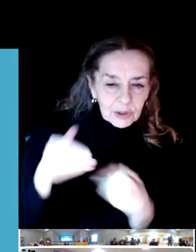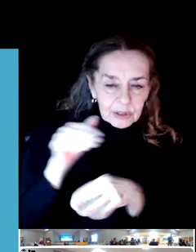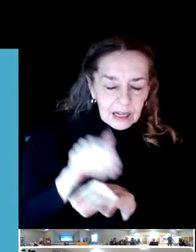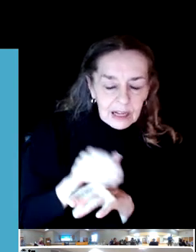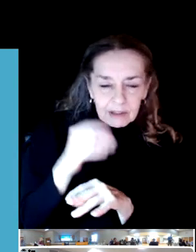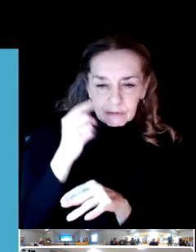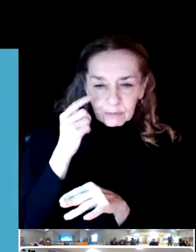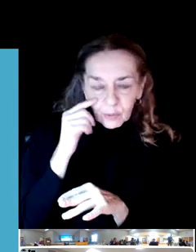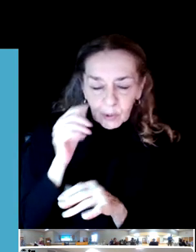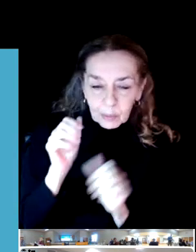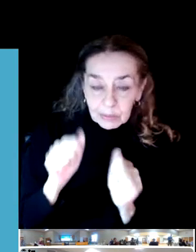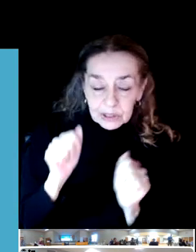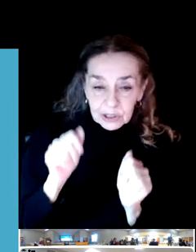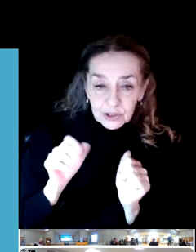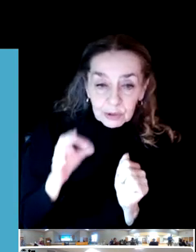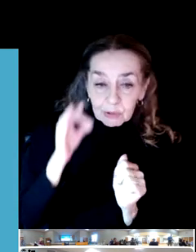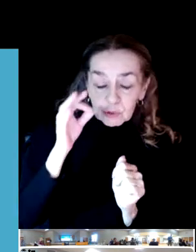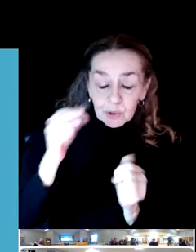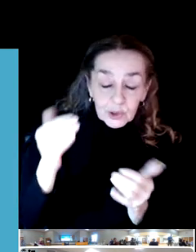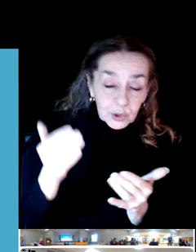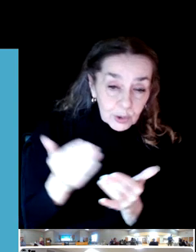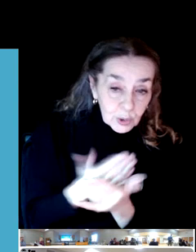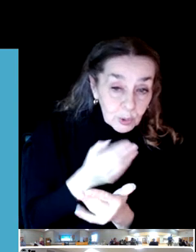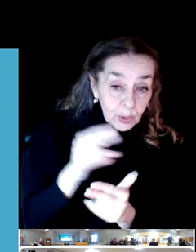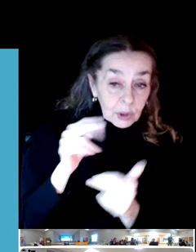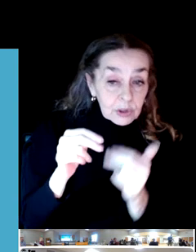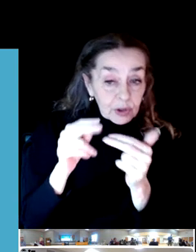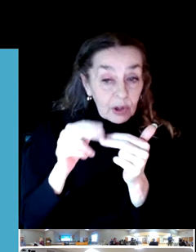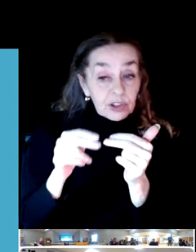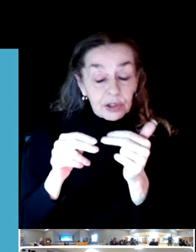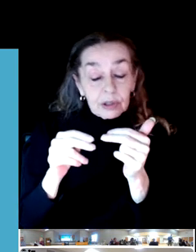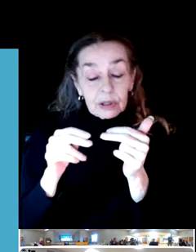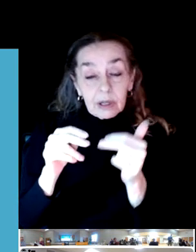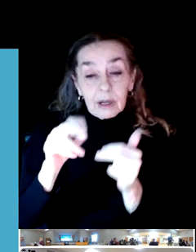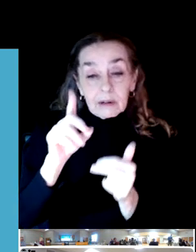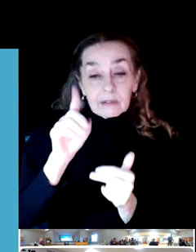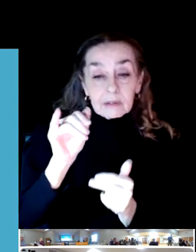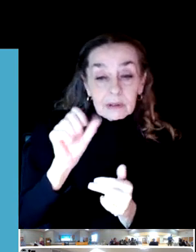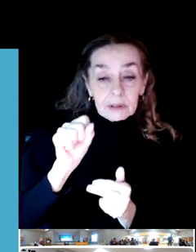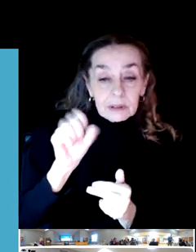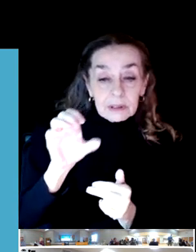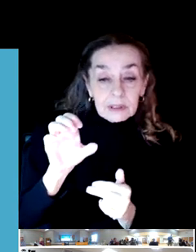that could be constructed in the Willamalane area during the comprehensive plan.